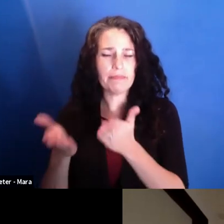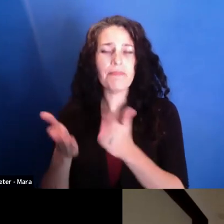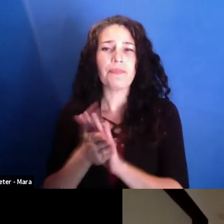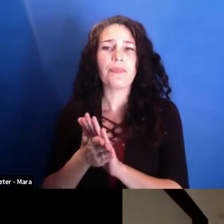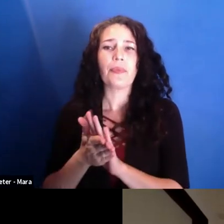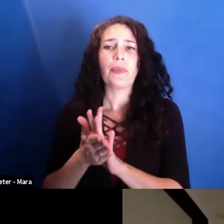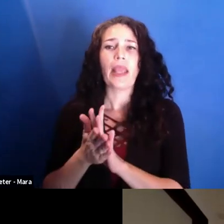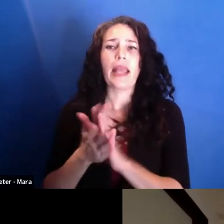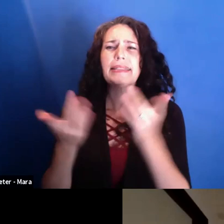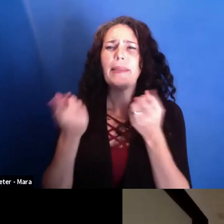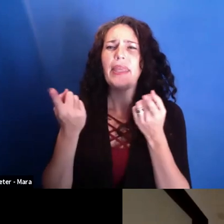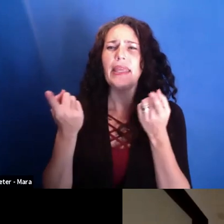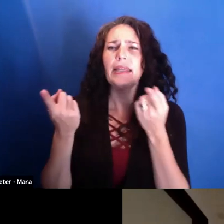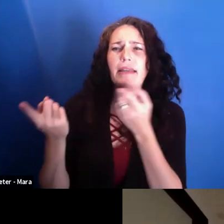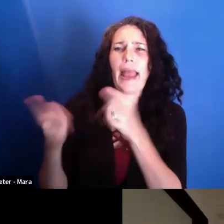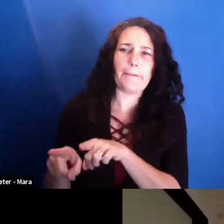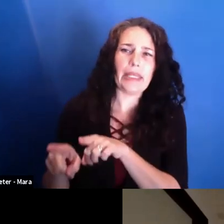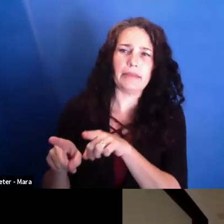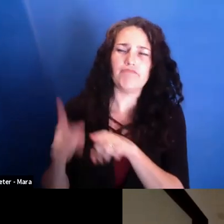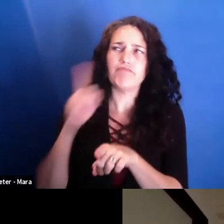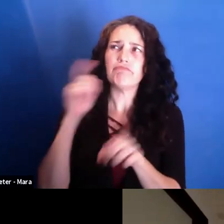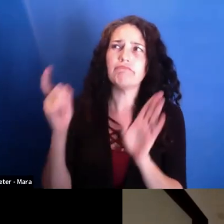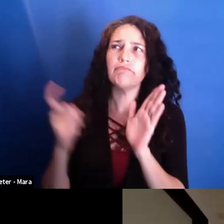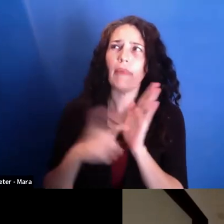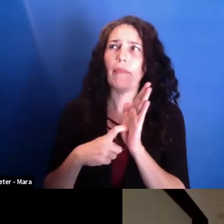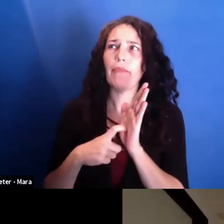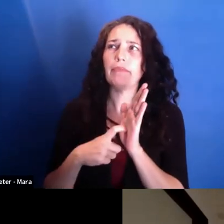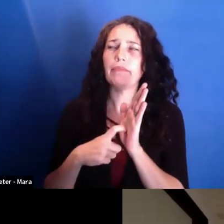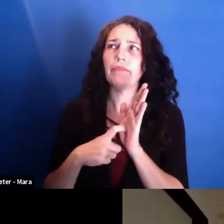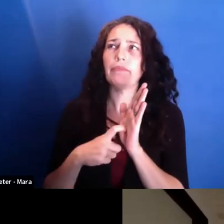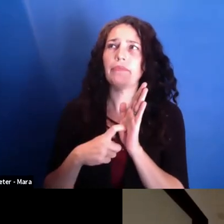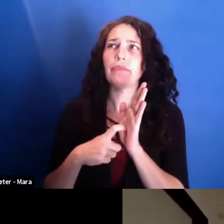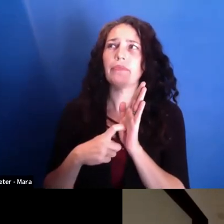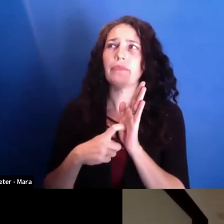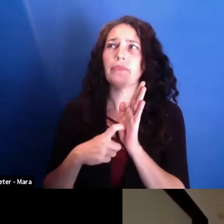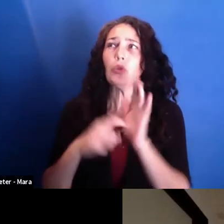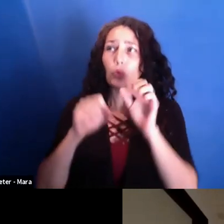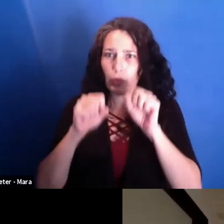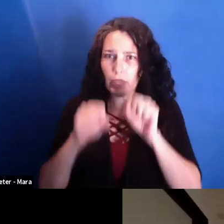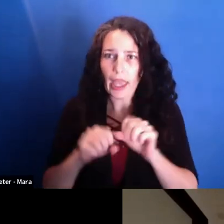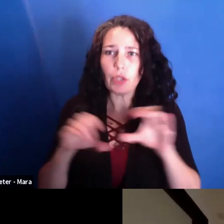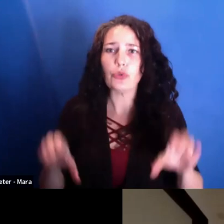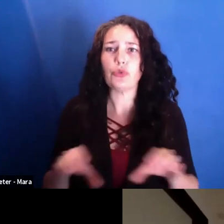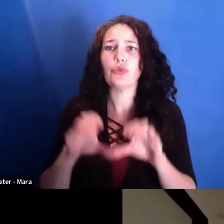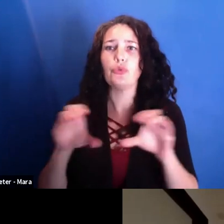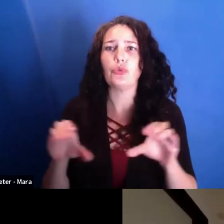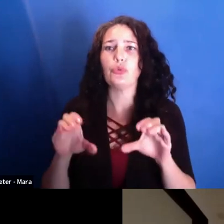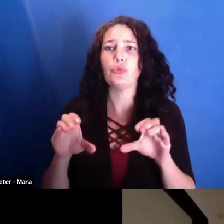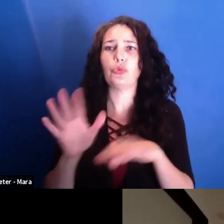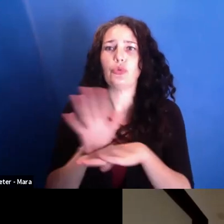And I realized you can do films with real people. And they can become bigger than life.